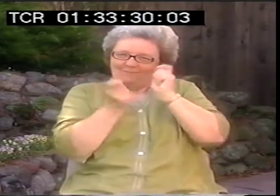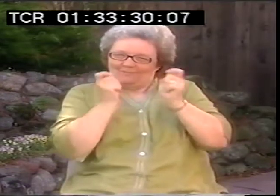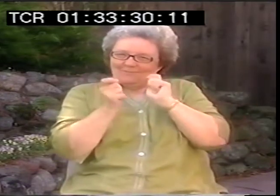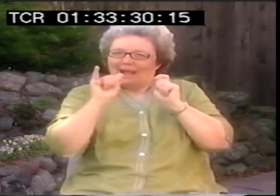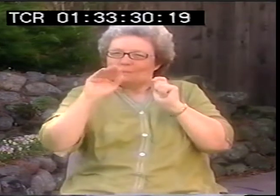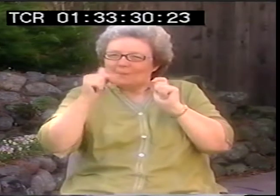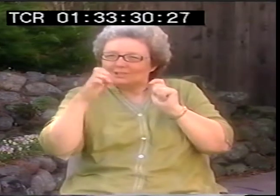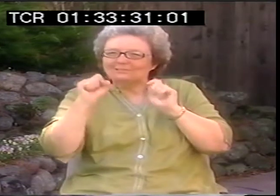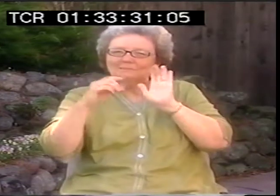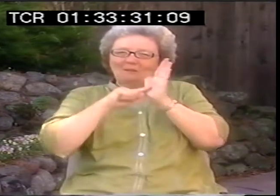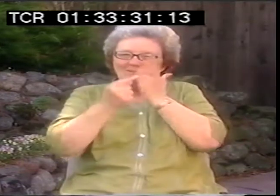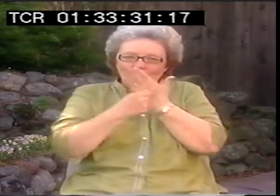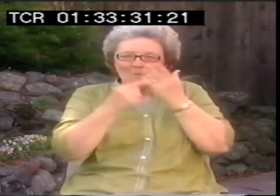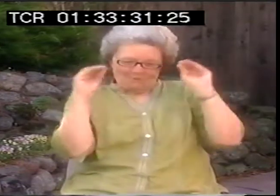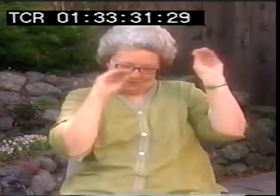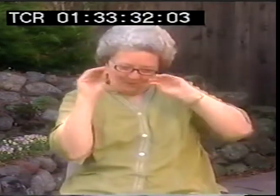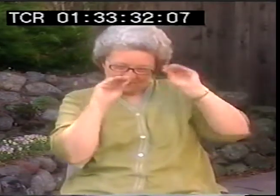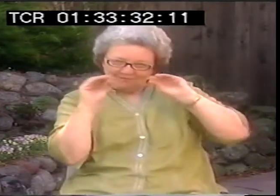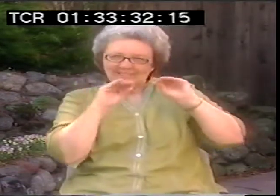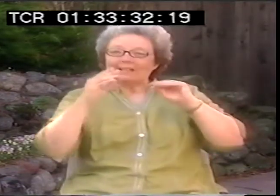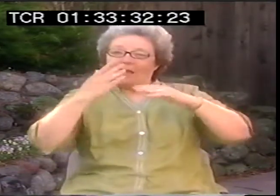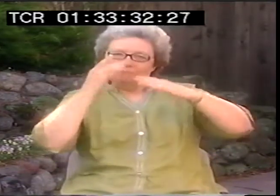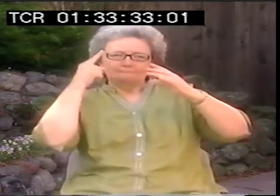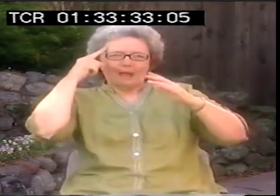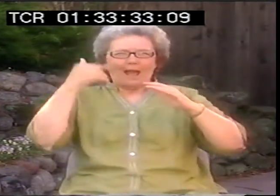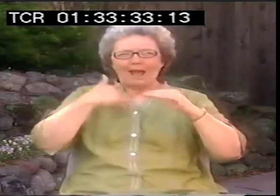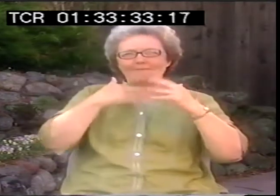And I take these images and metaphors, whatever I'm using,